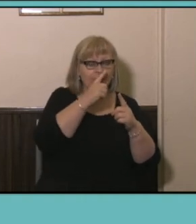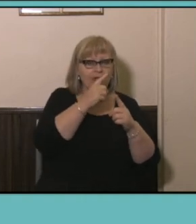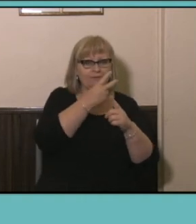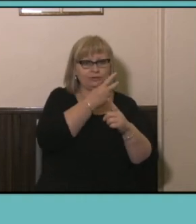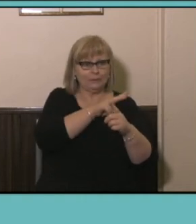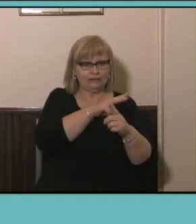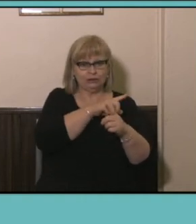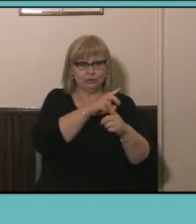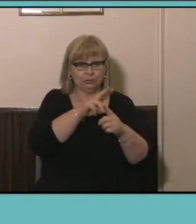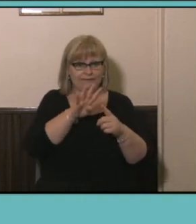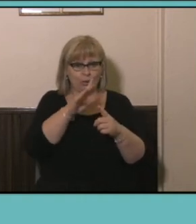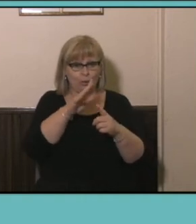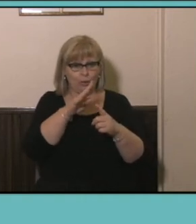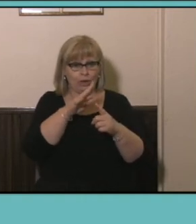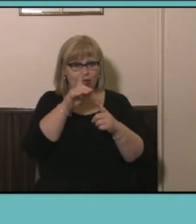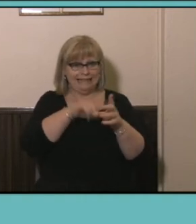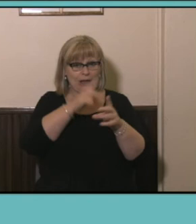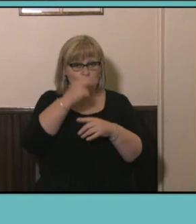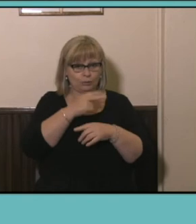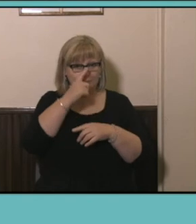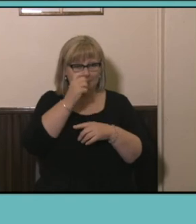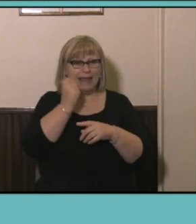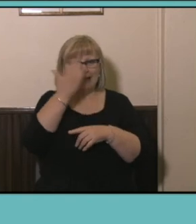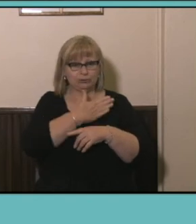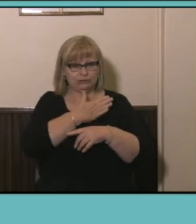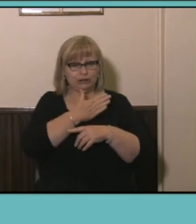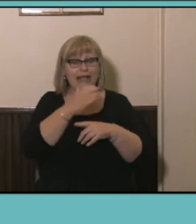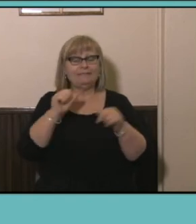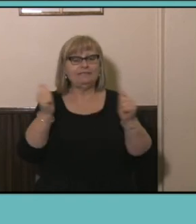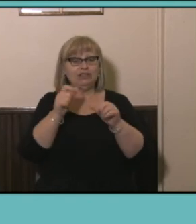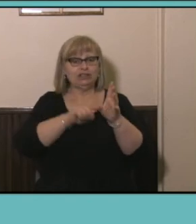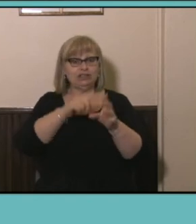people that have completed year 12 or its equivalent has increased 15